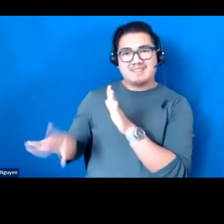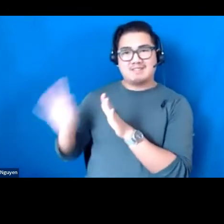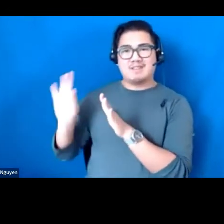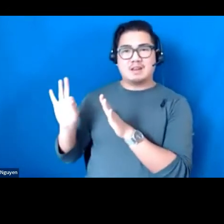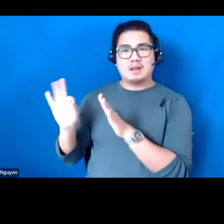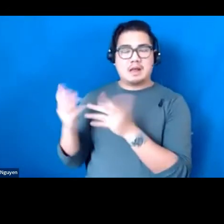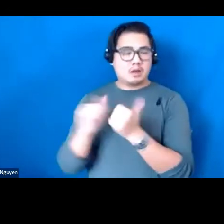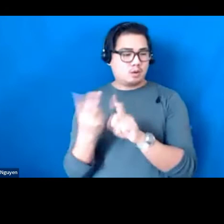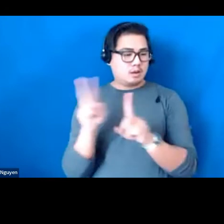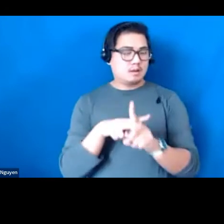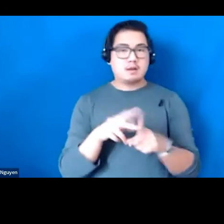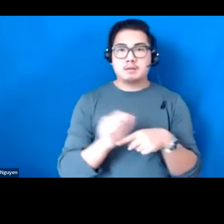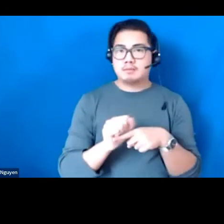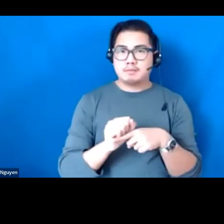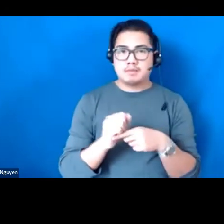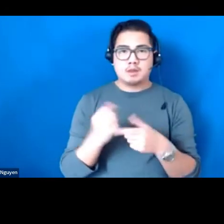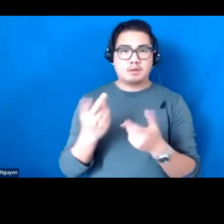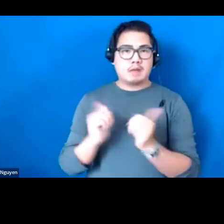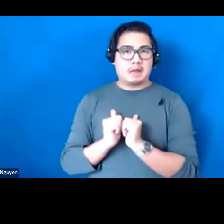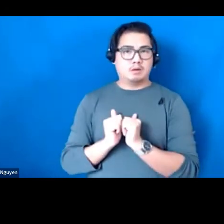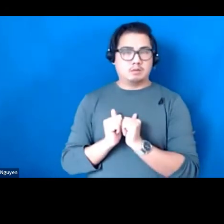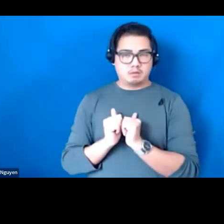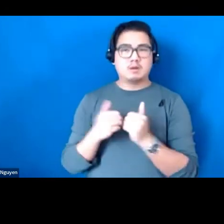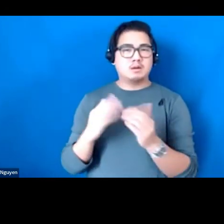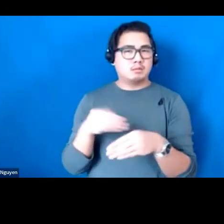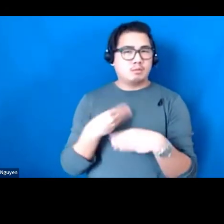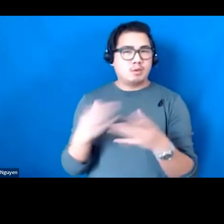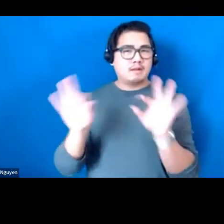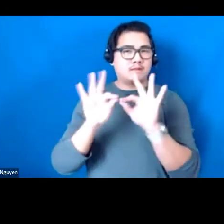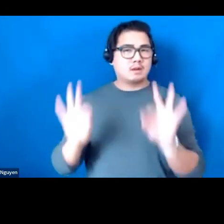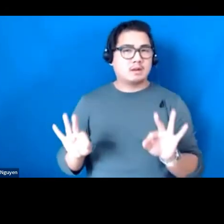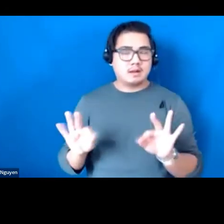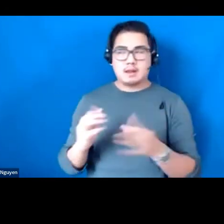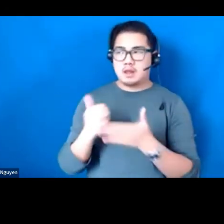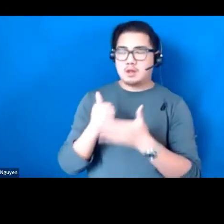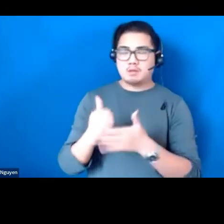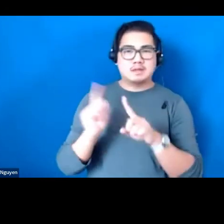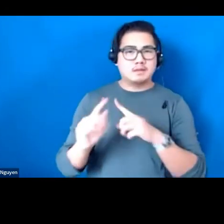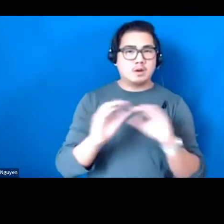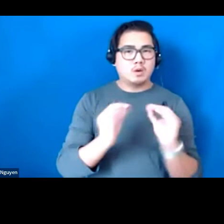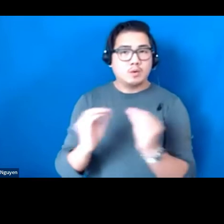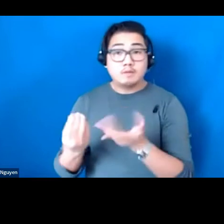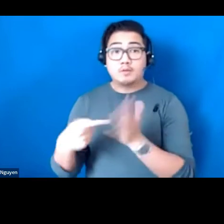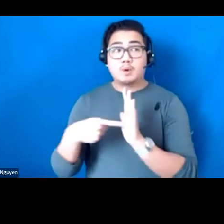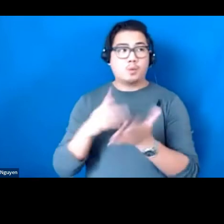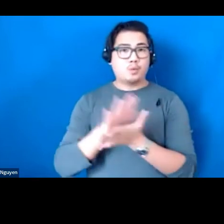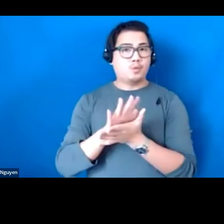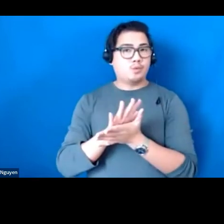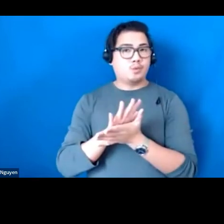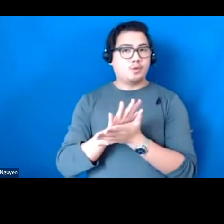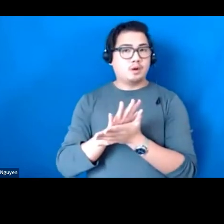It aims to do this by providing frameworks to help organizations like schools create